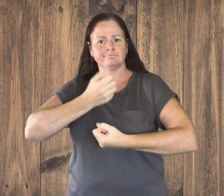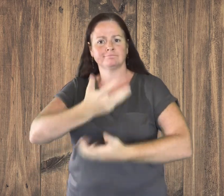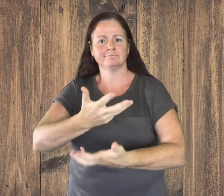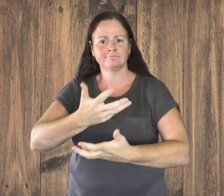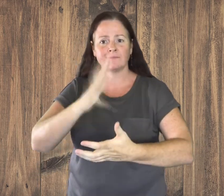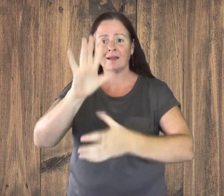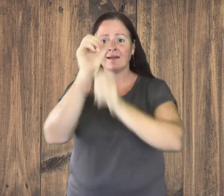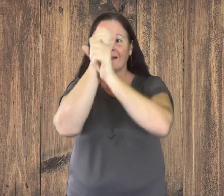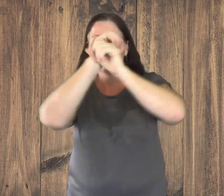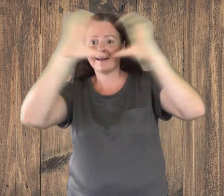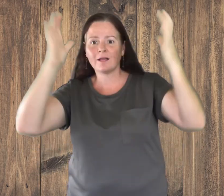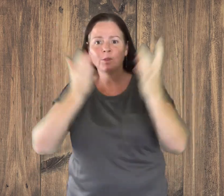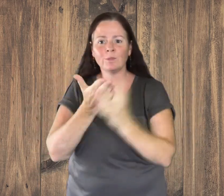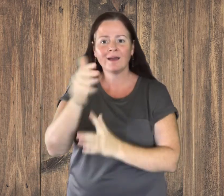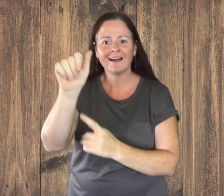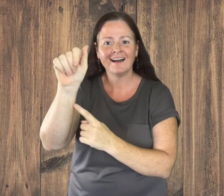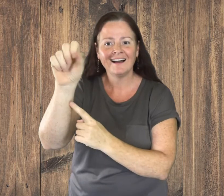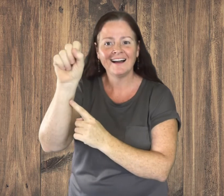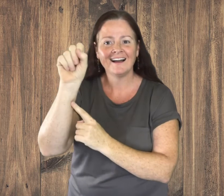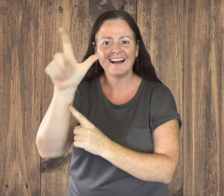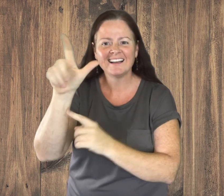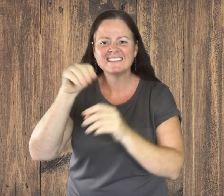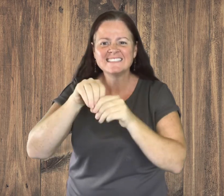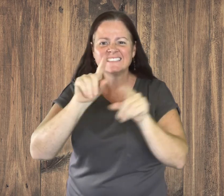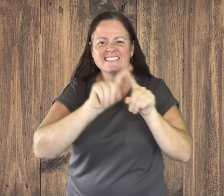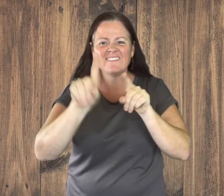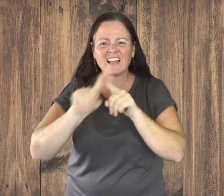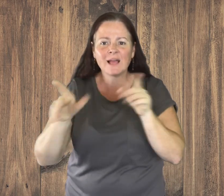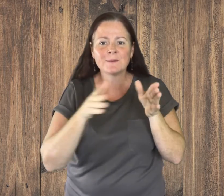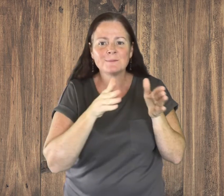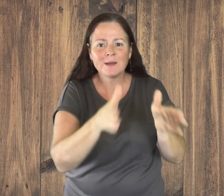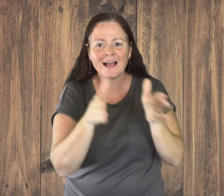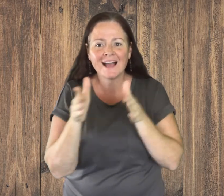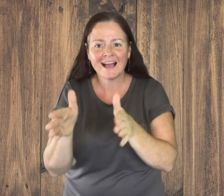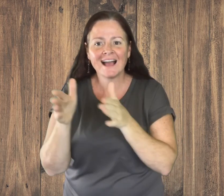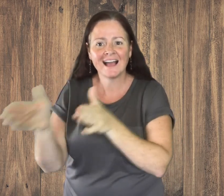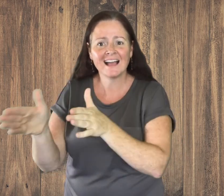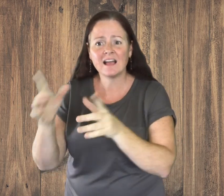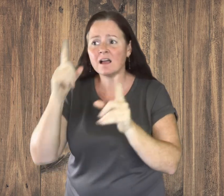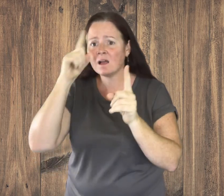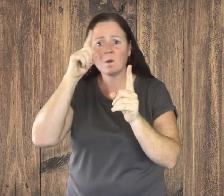The meaning for ASL Arts is to be able to use ASL to express an art in different ways.